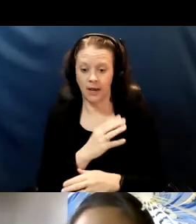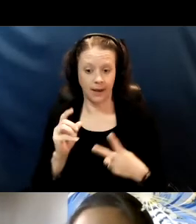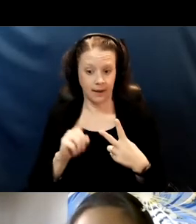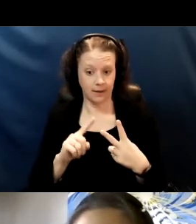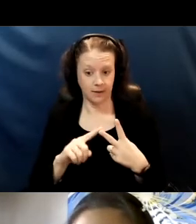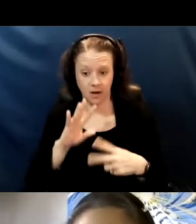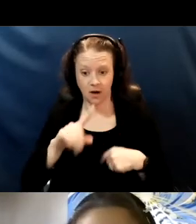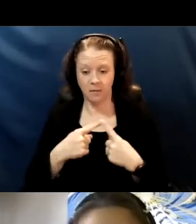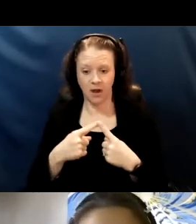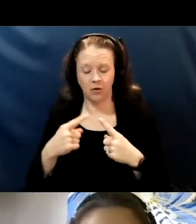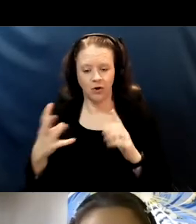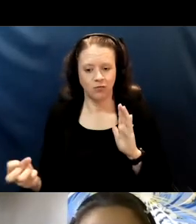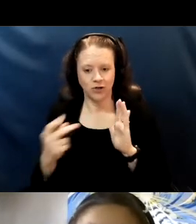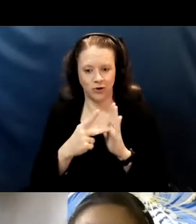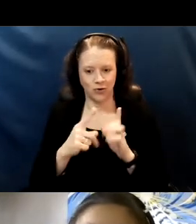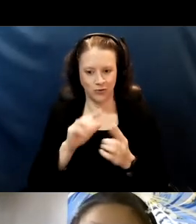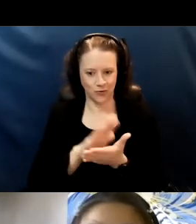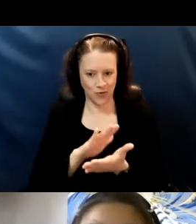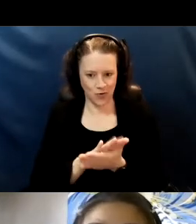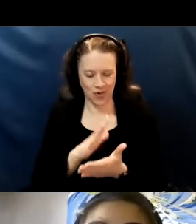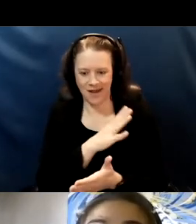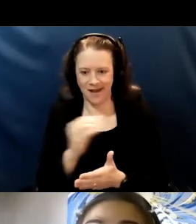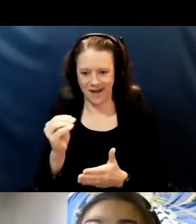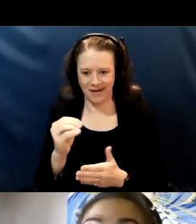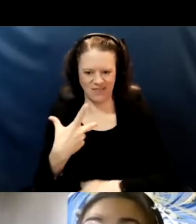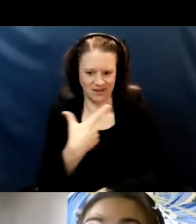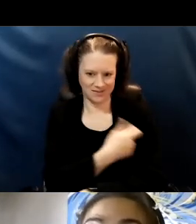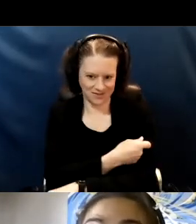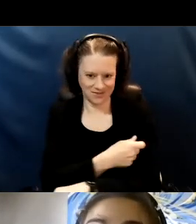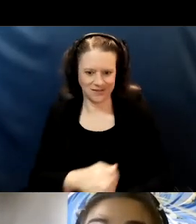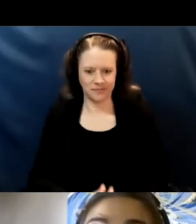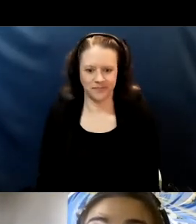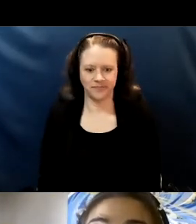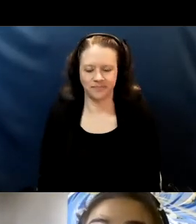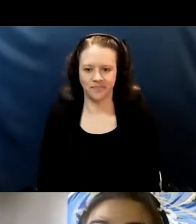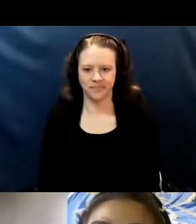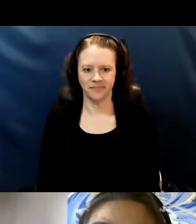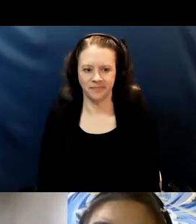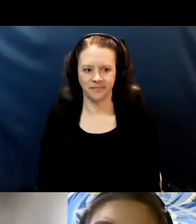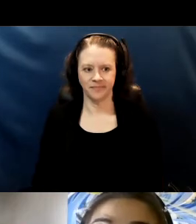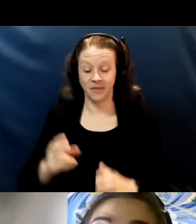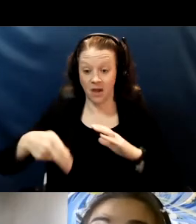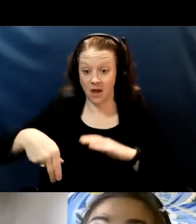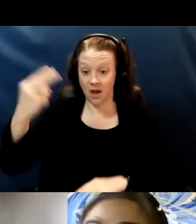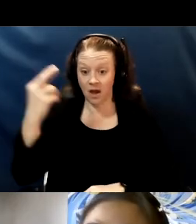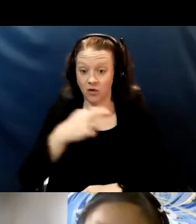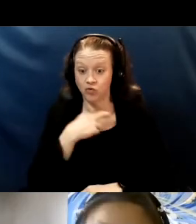return to school and vaccines. So, a high risk is still considered ,